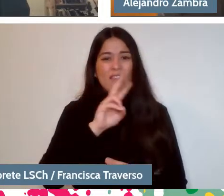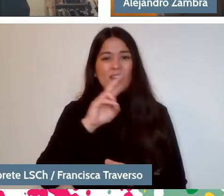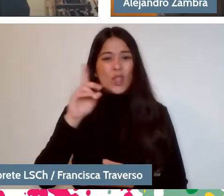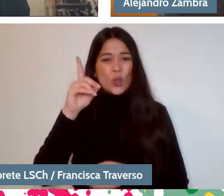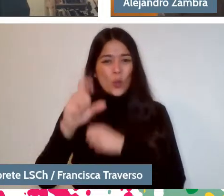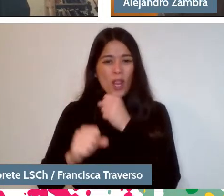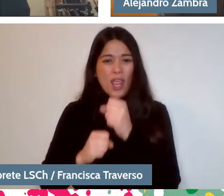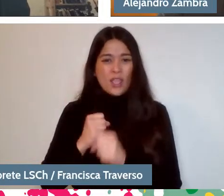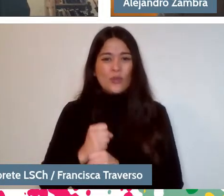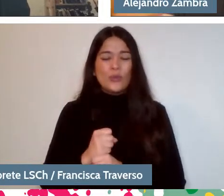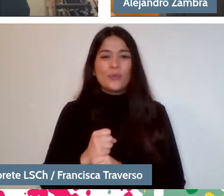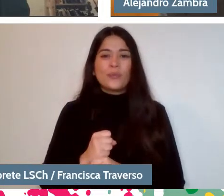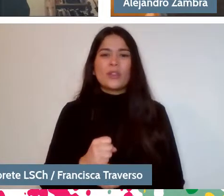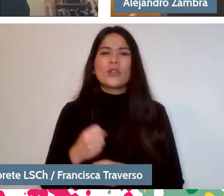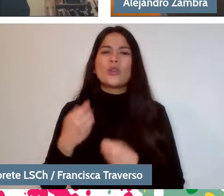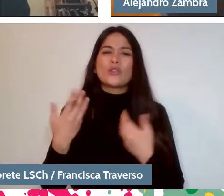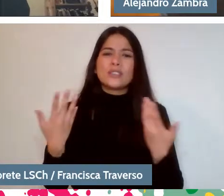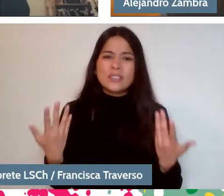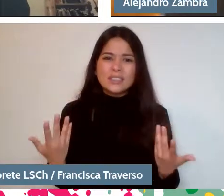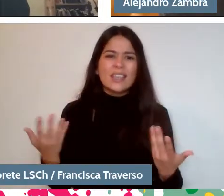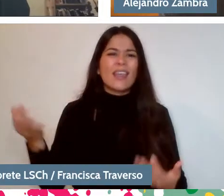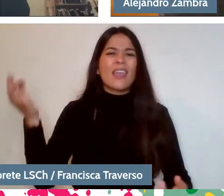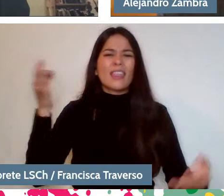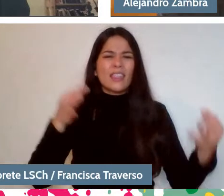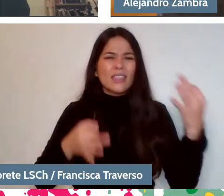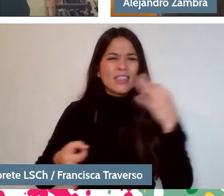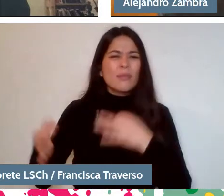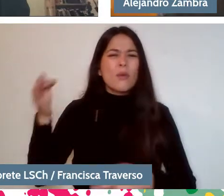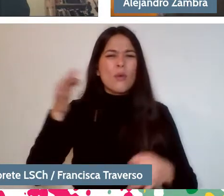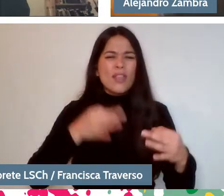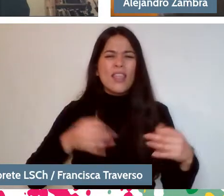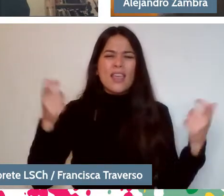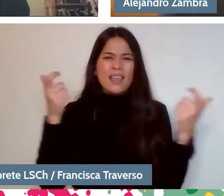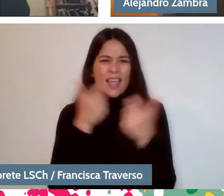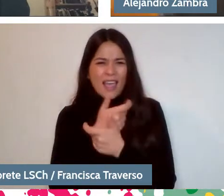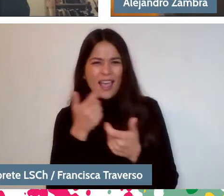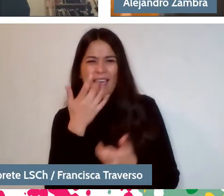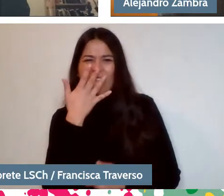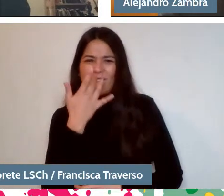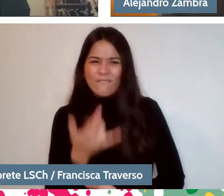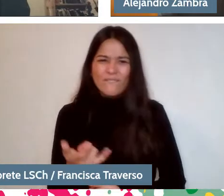So, they were all funny stories that ended badly, I mean, like Shakespeare's tragedies,